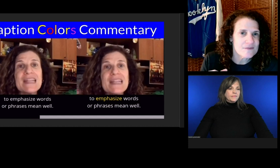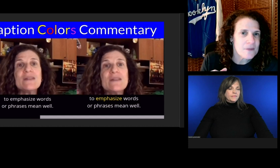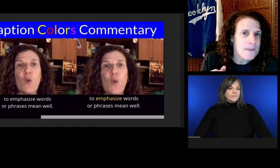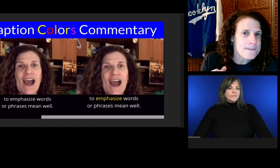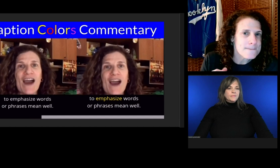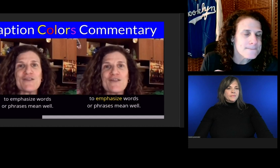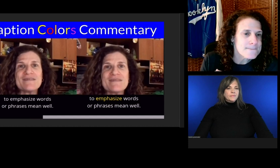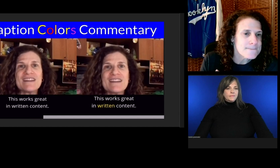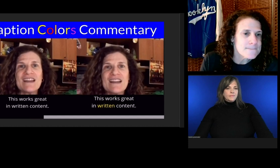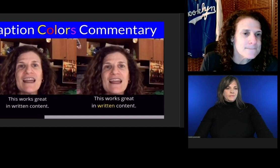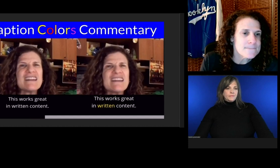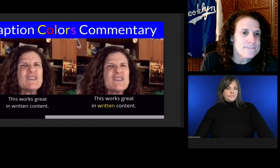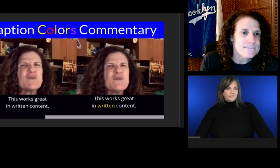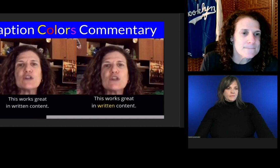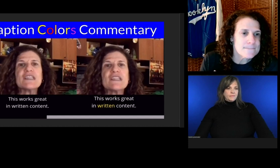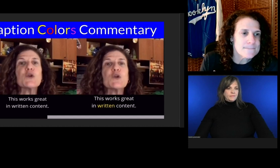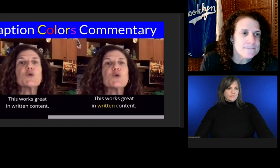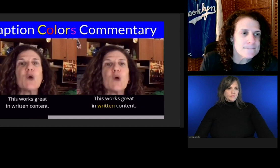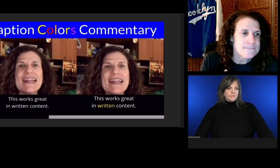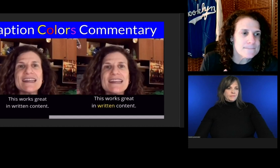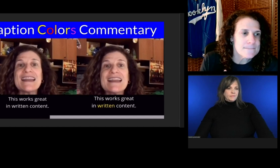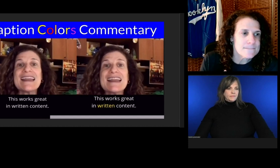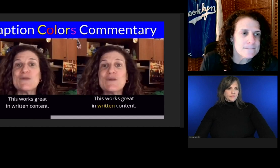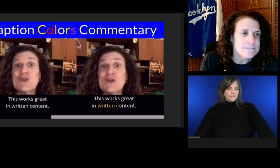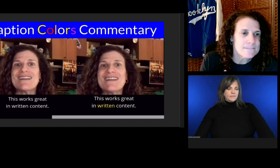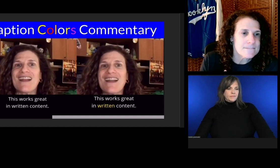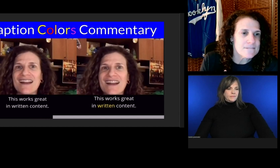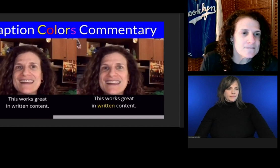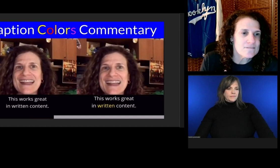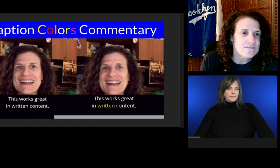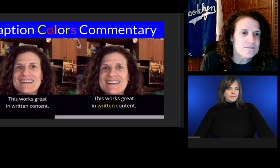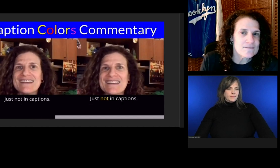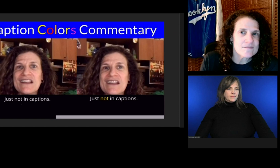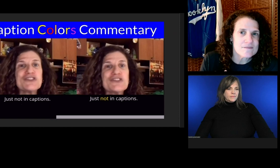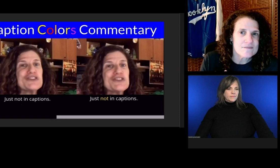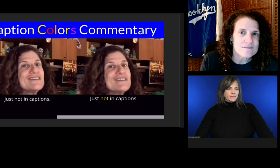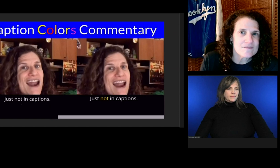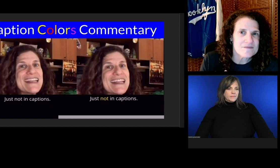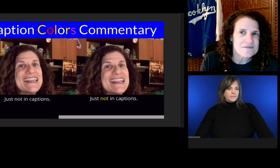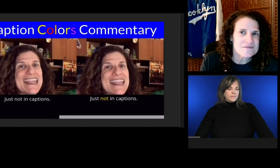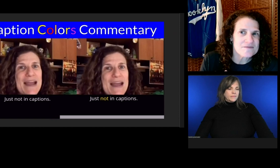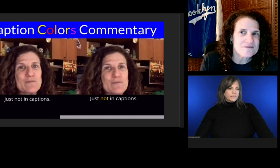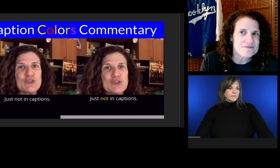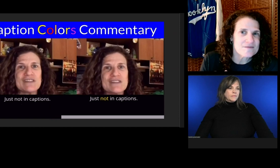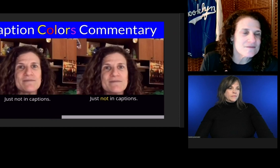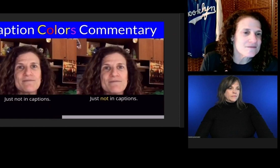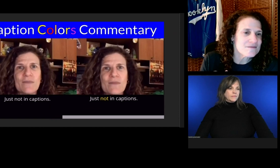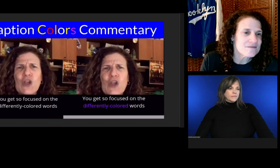This works great in written content. Just not in captions.